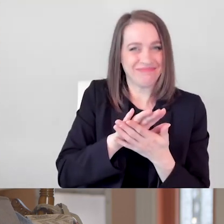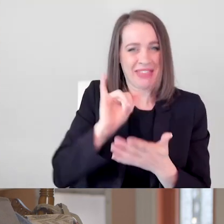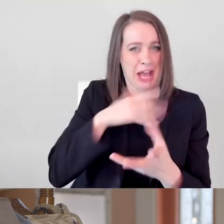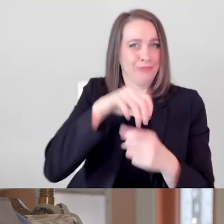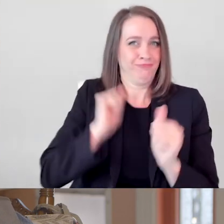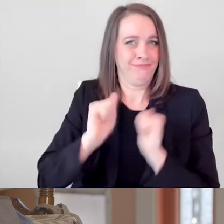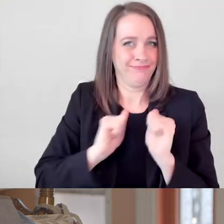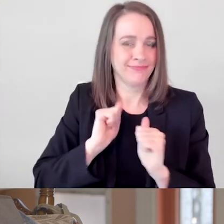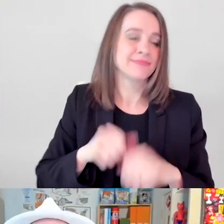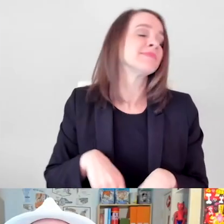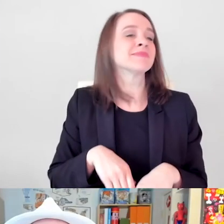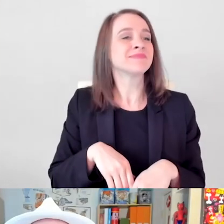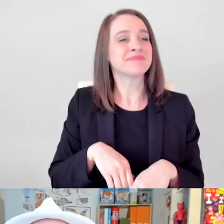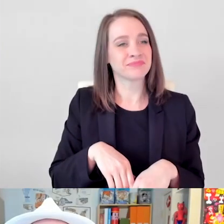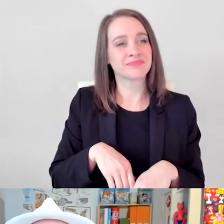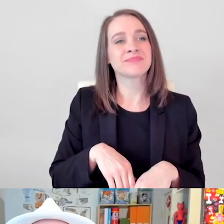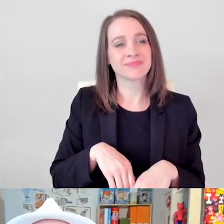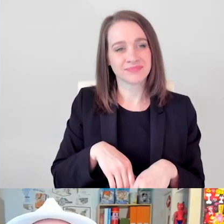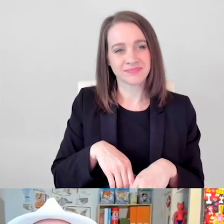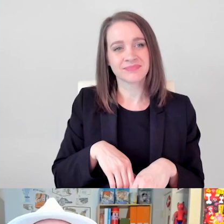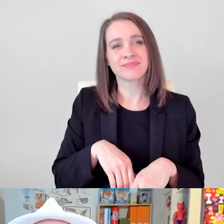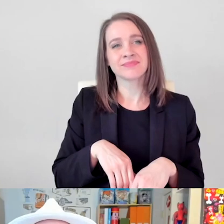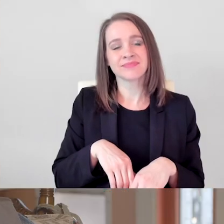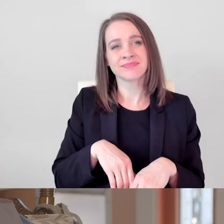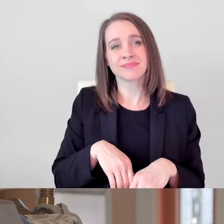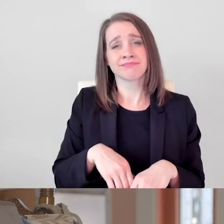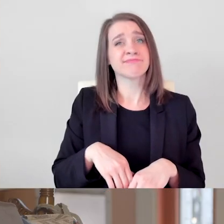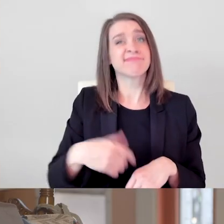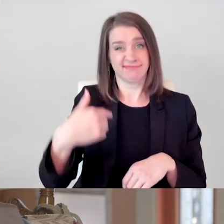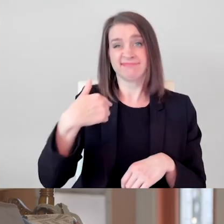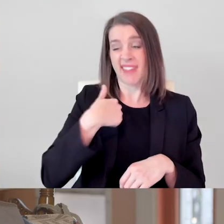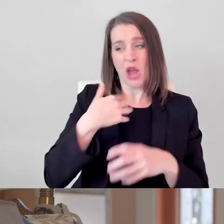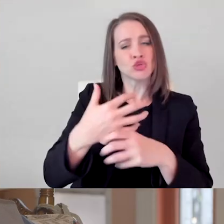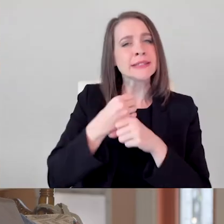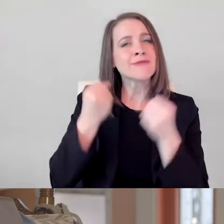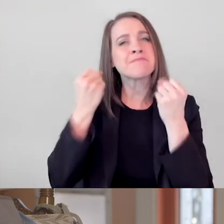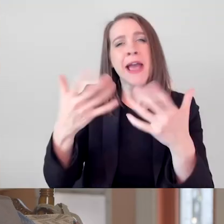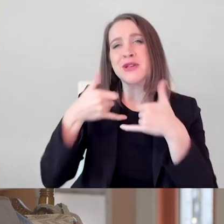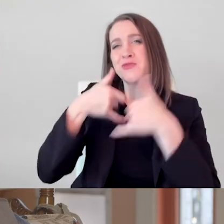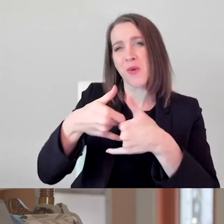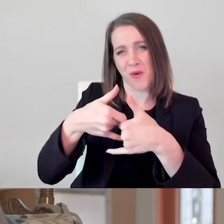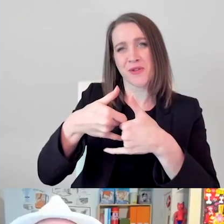And I got many awards.